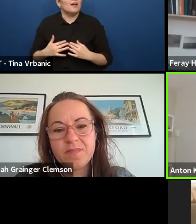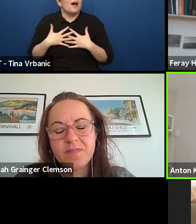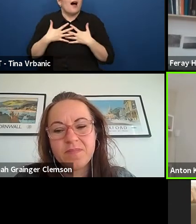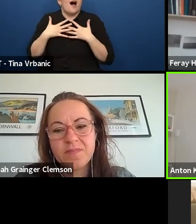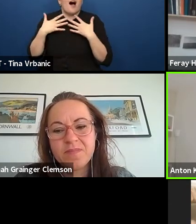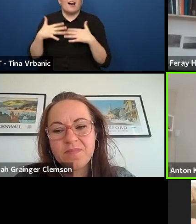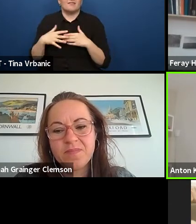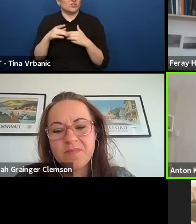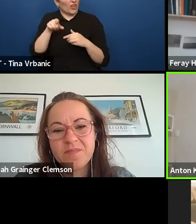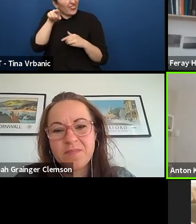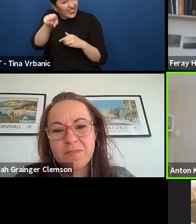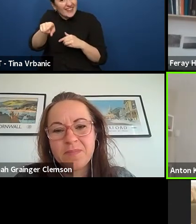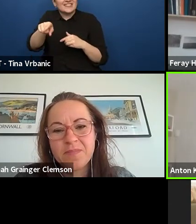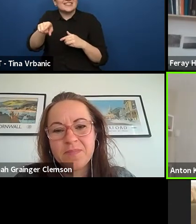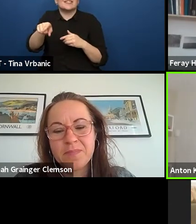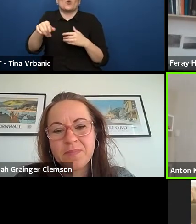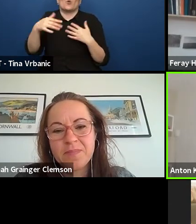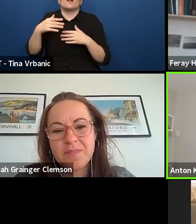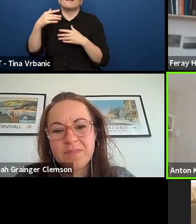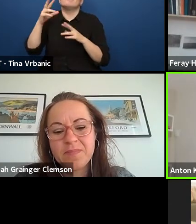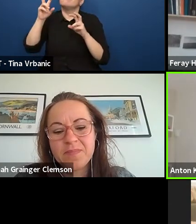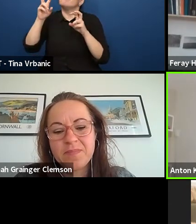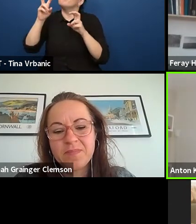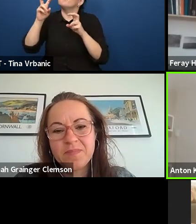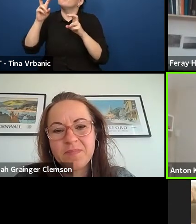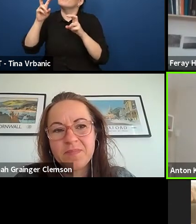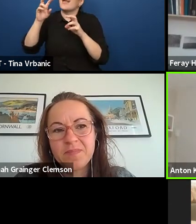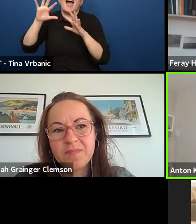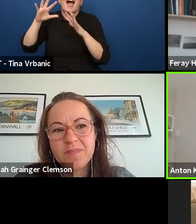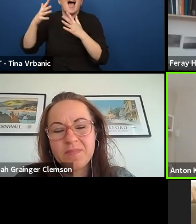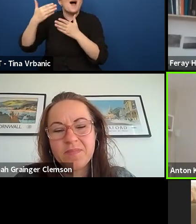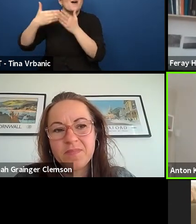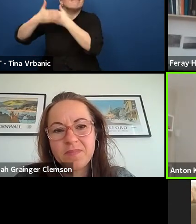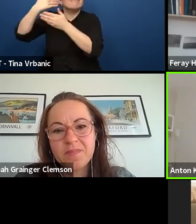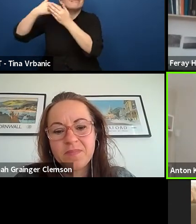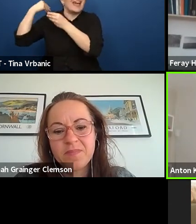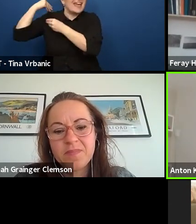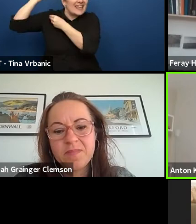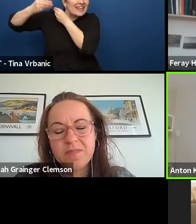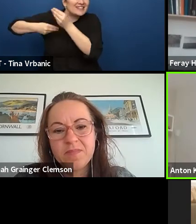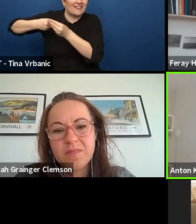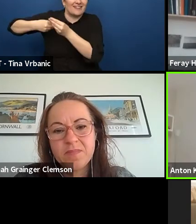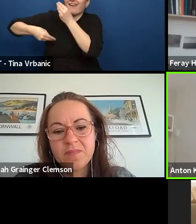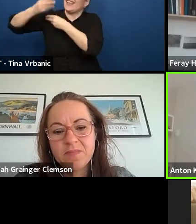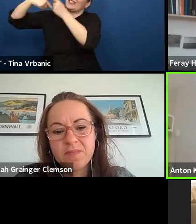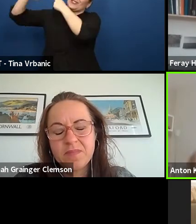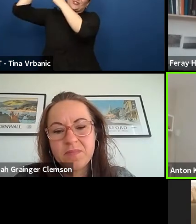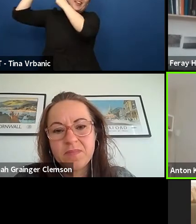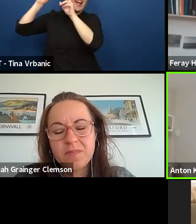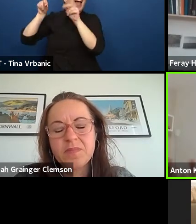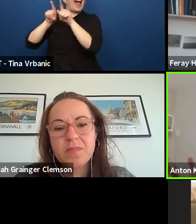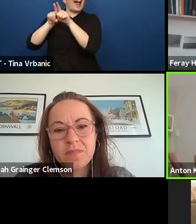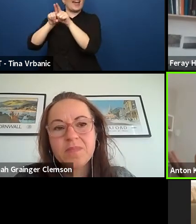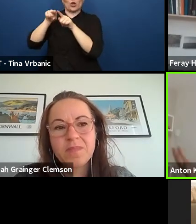a history of giving them responsibility at your theatre, let them do the work in a way.